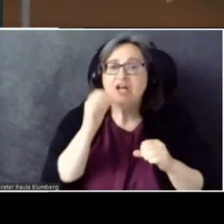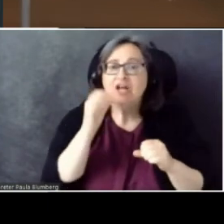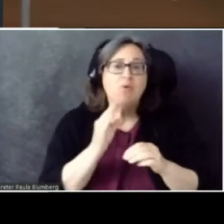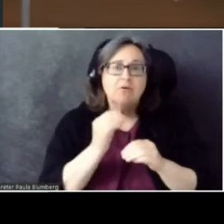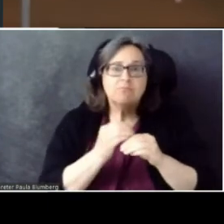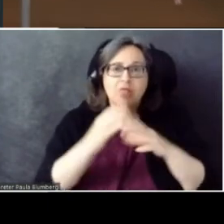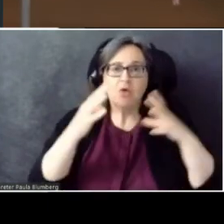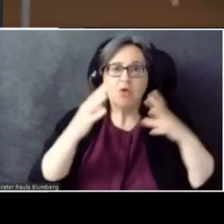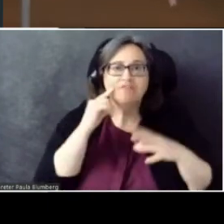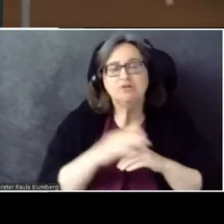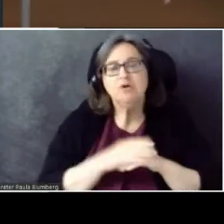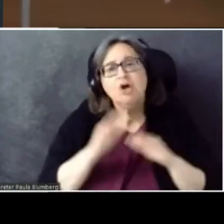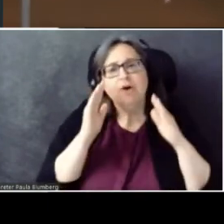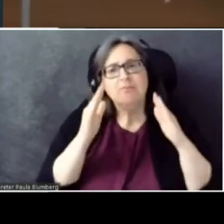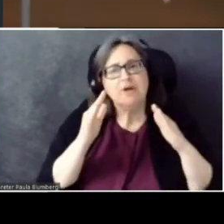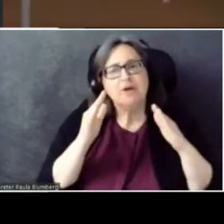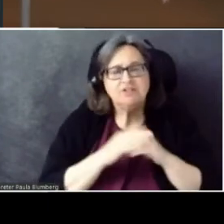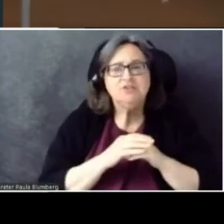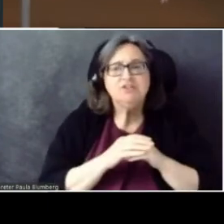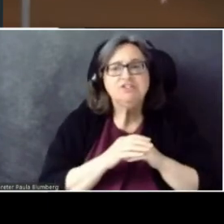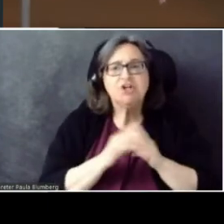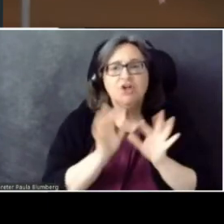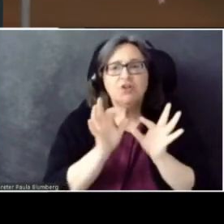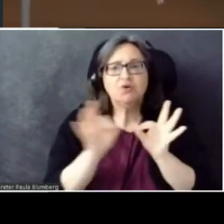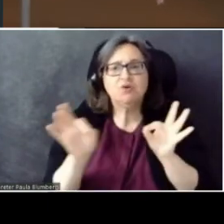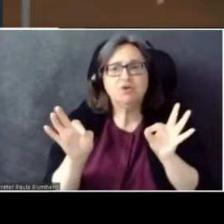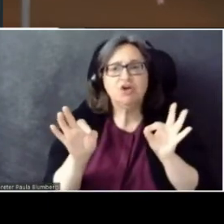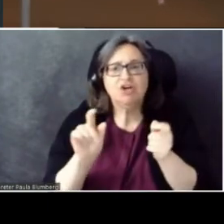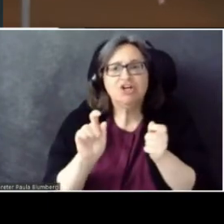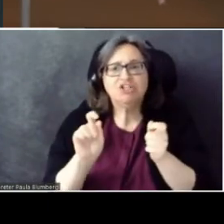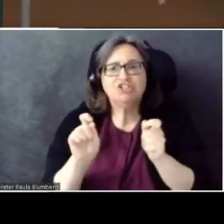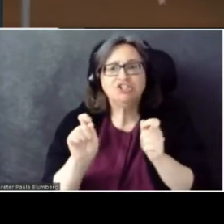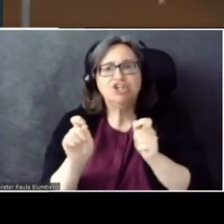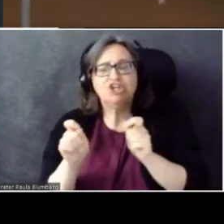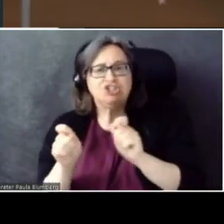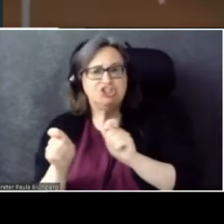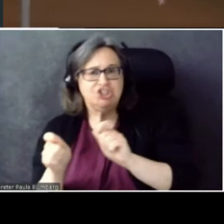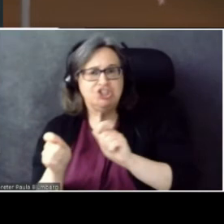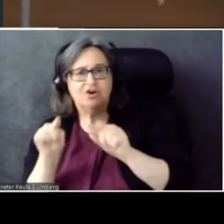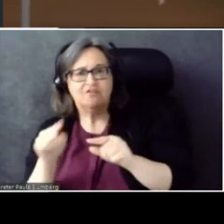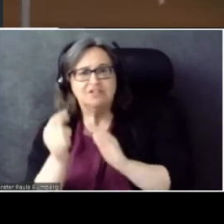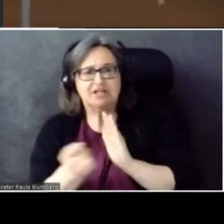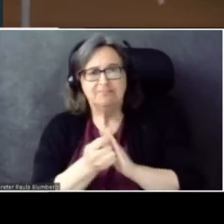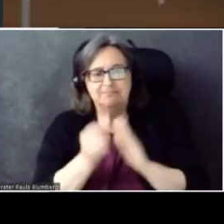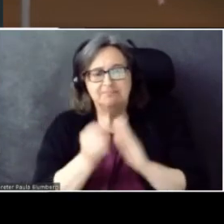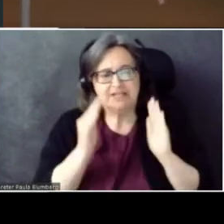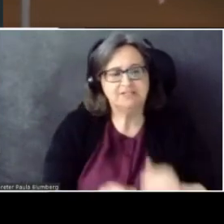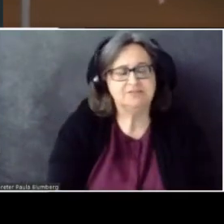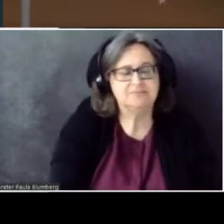Pay attention to the phrase changing over time. Here we go.